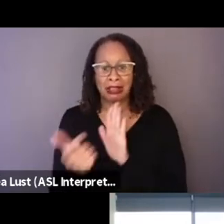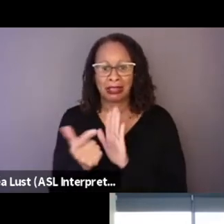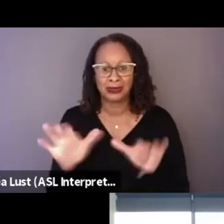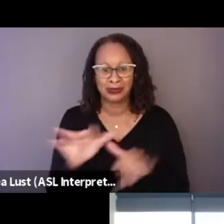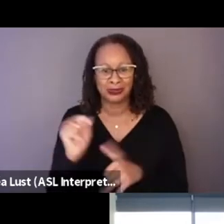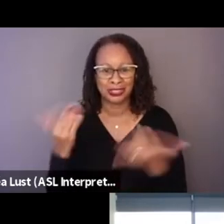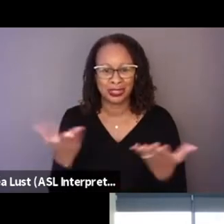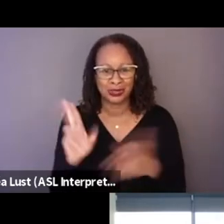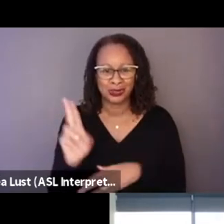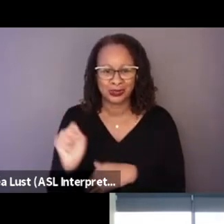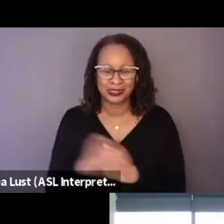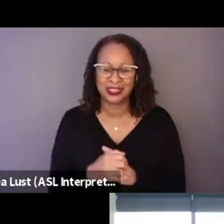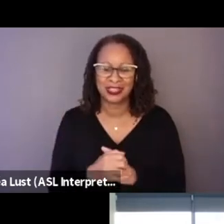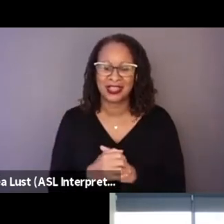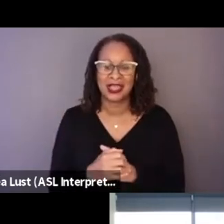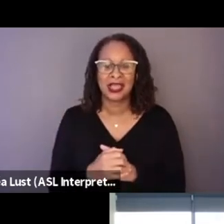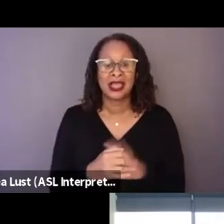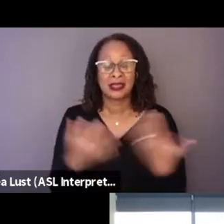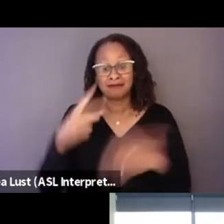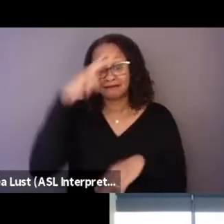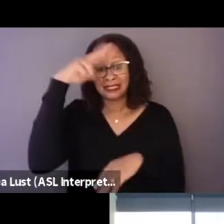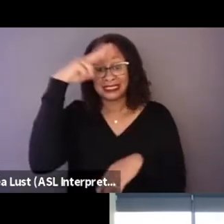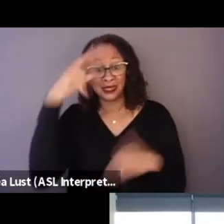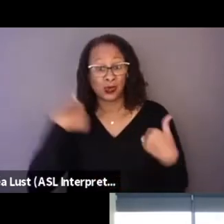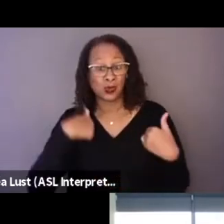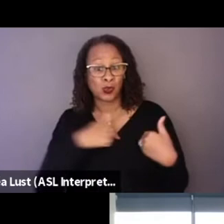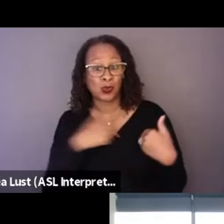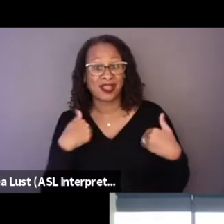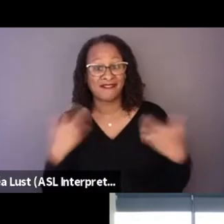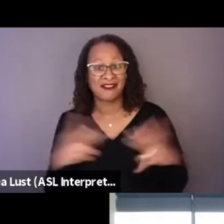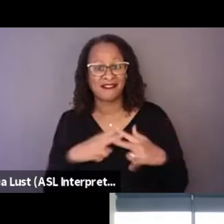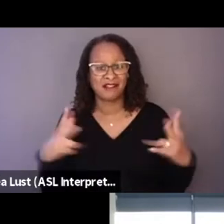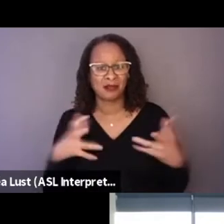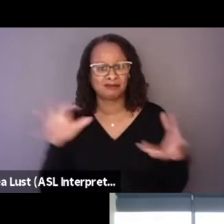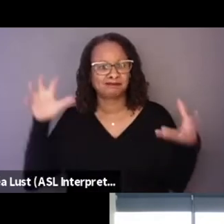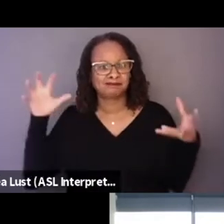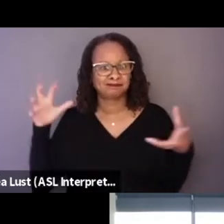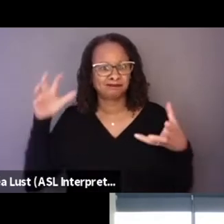And here, you know, we have a very robust legal team behind,